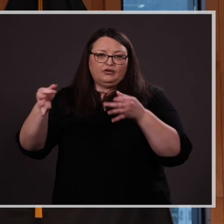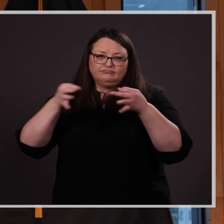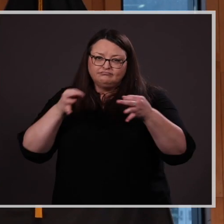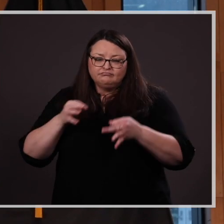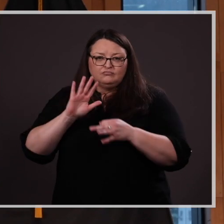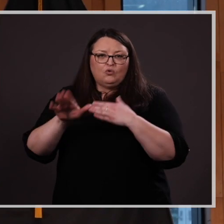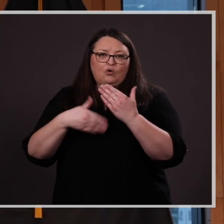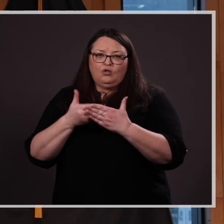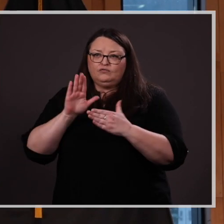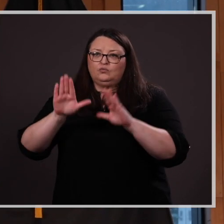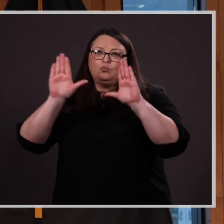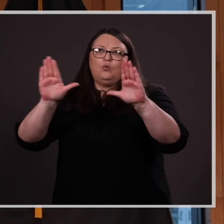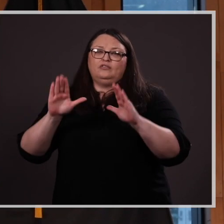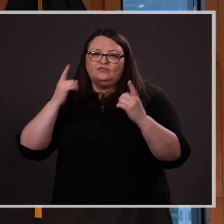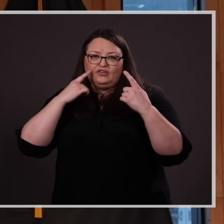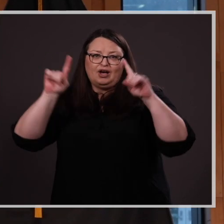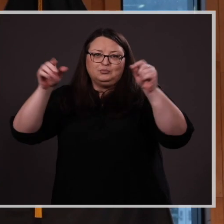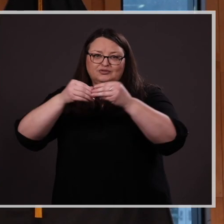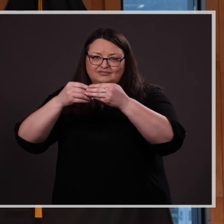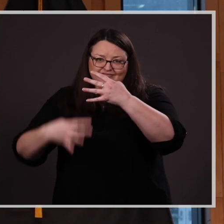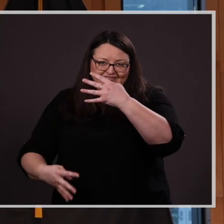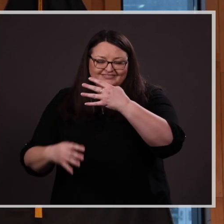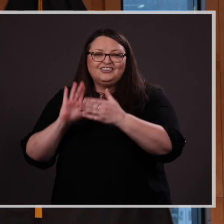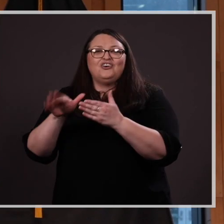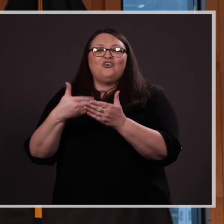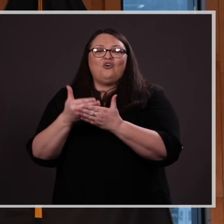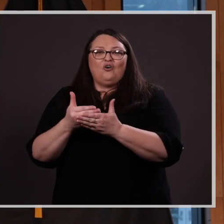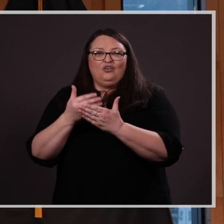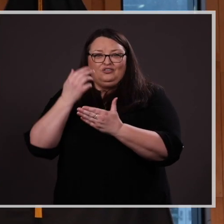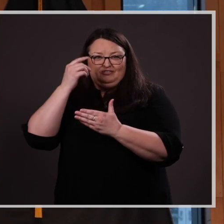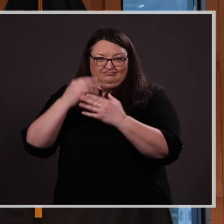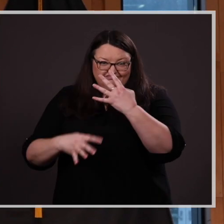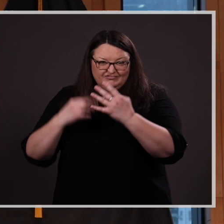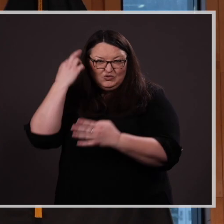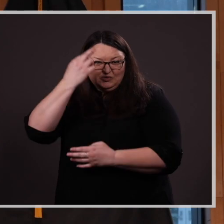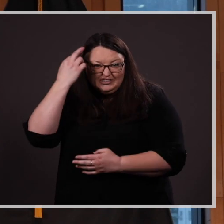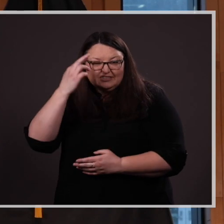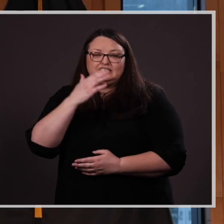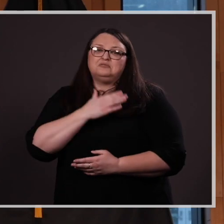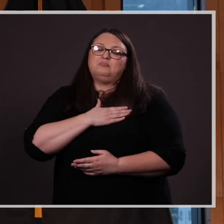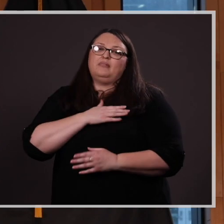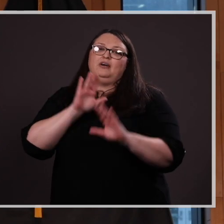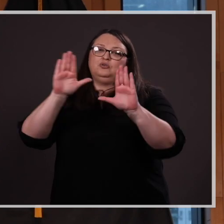many accomplishments, and for all of those reasons, it is my great pleasure to present